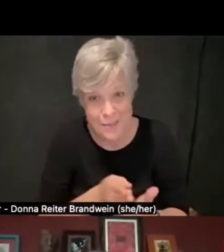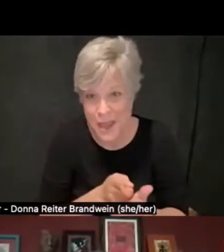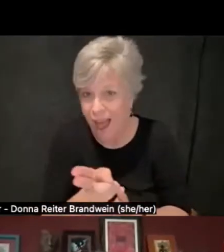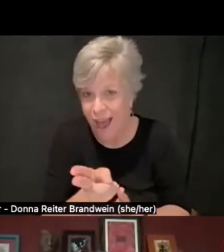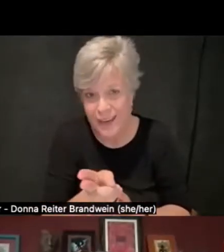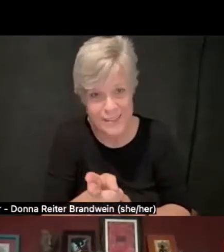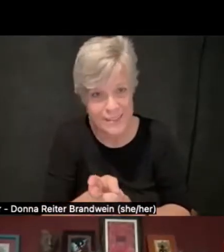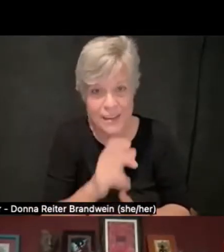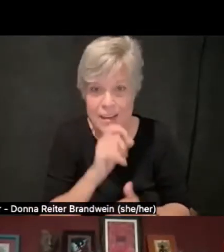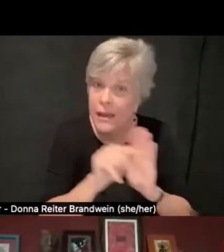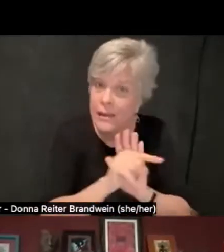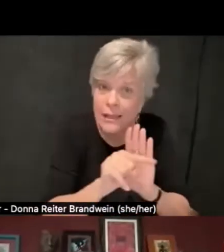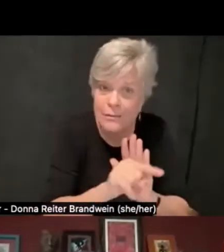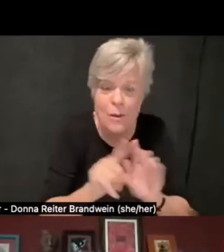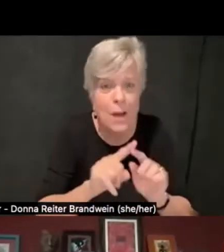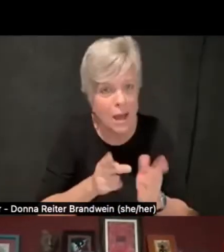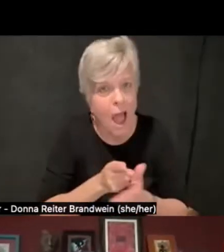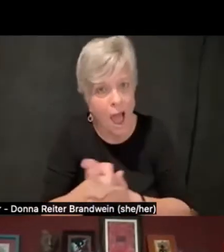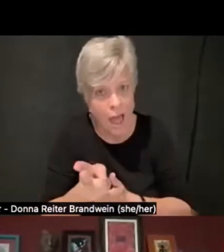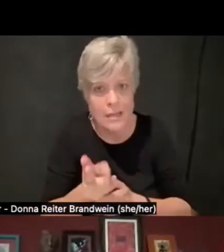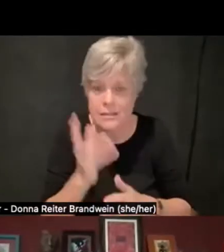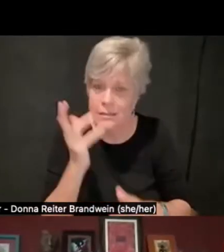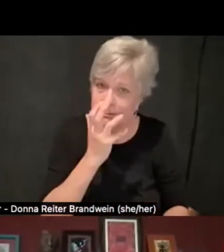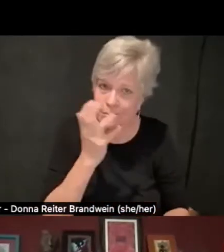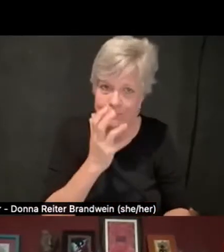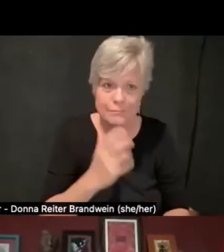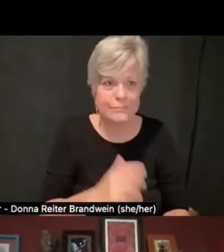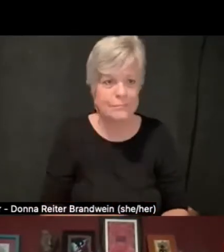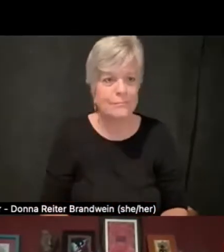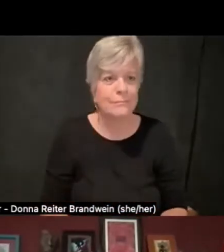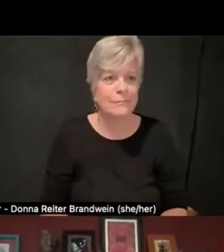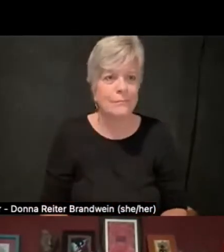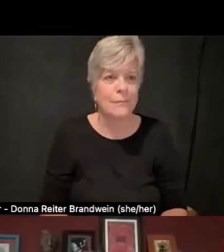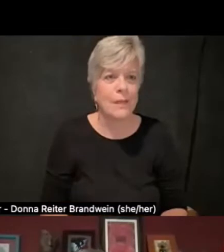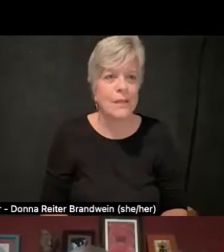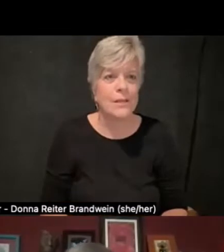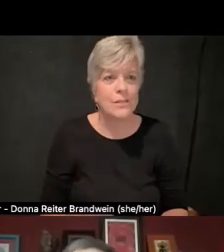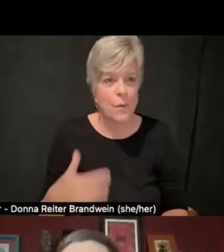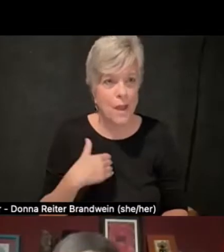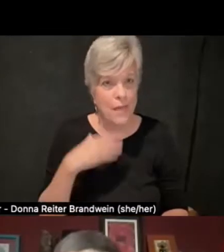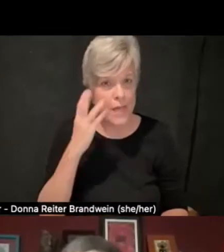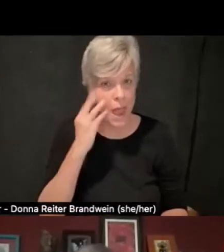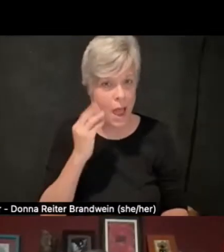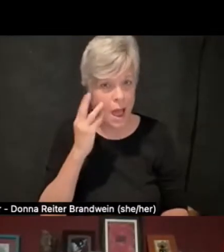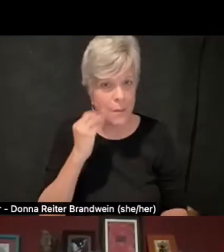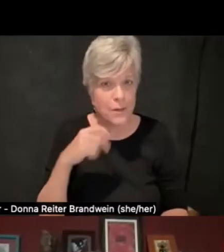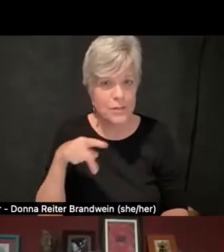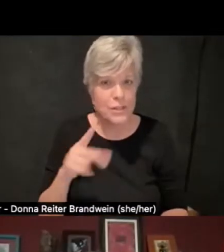And so having the opportunity to reflect on this all these years later,